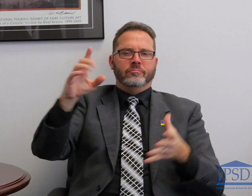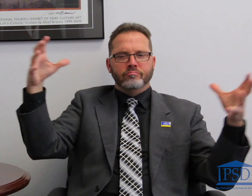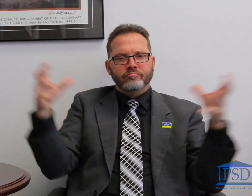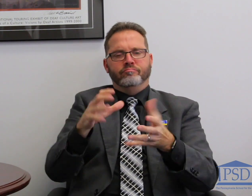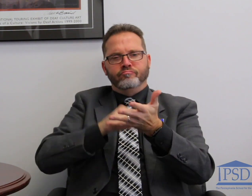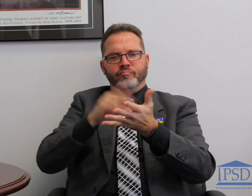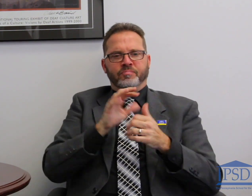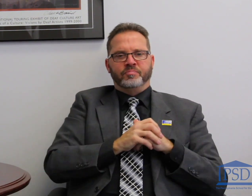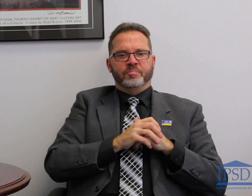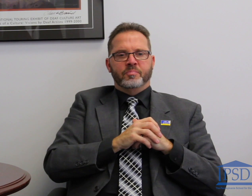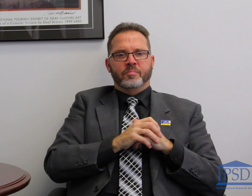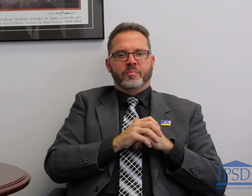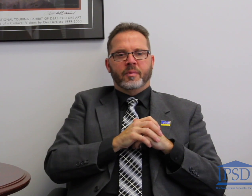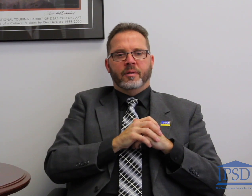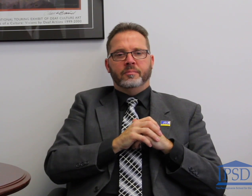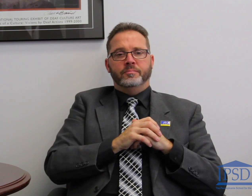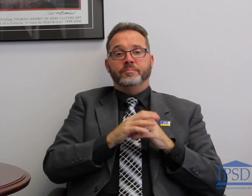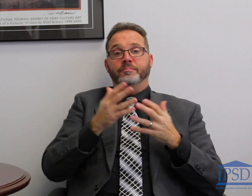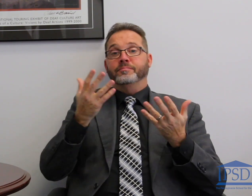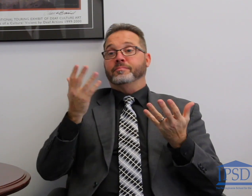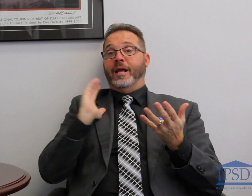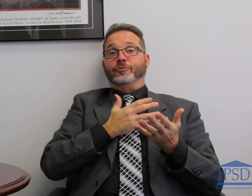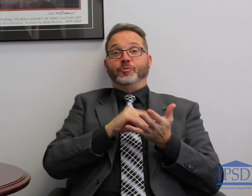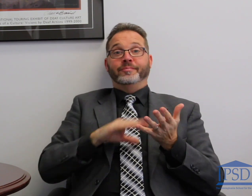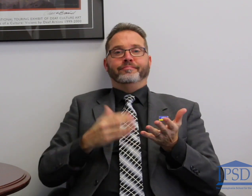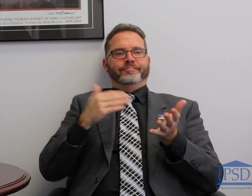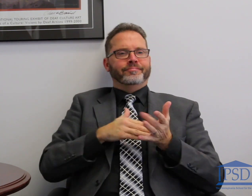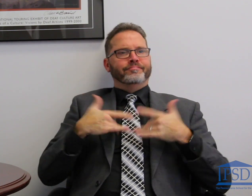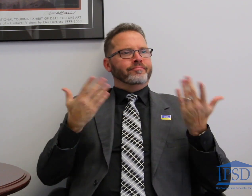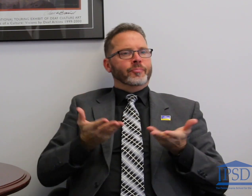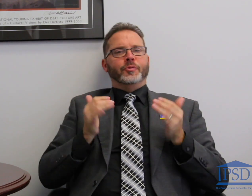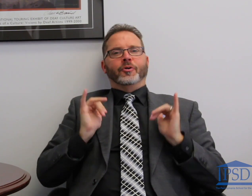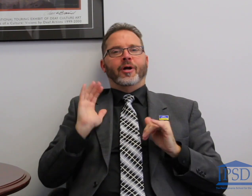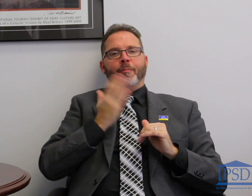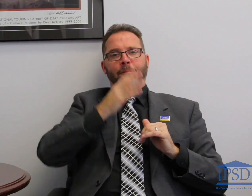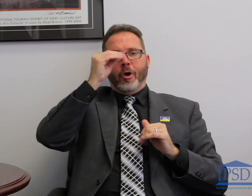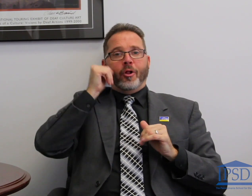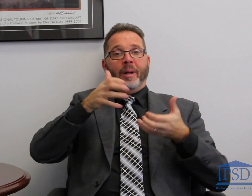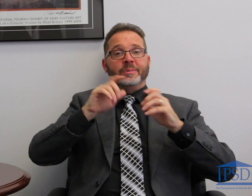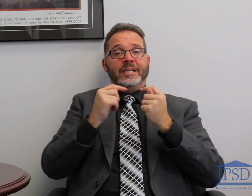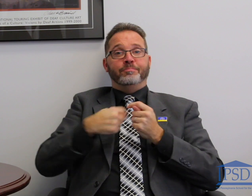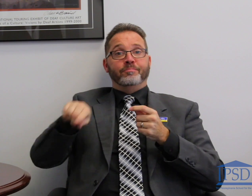I also wanted to mention our boys’ and girls’ basketball teams will be